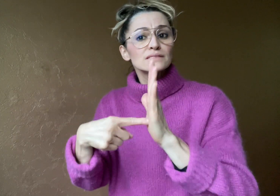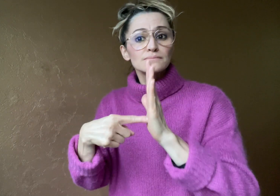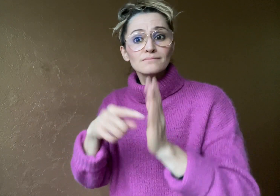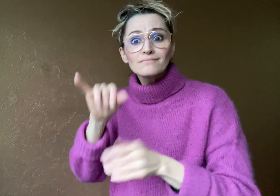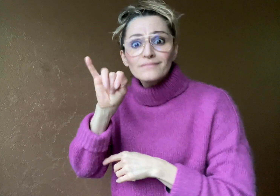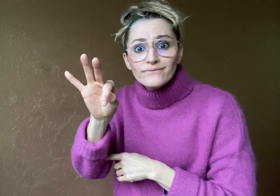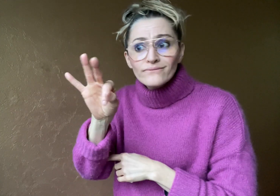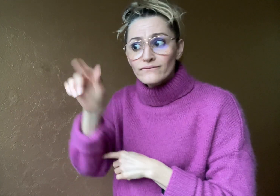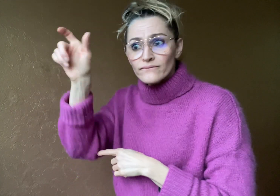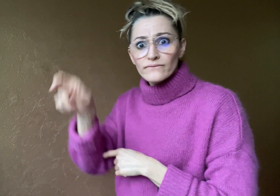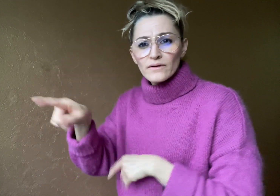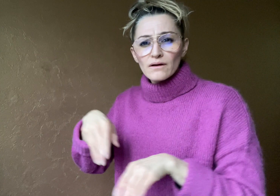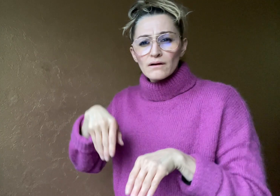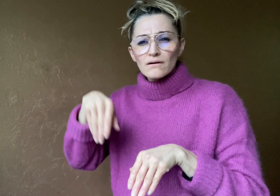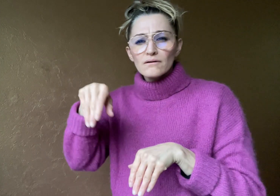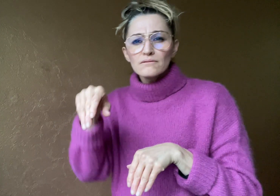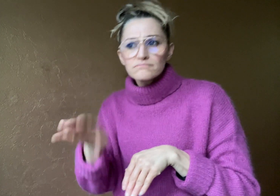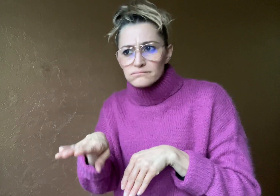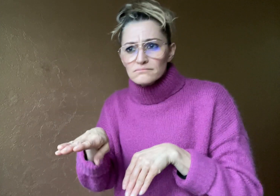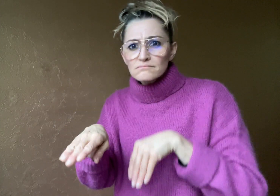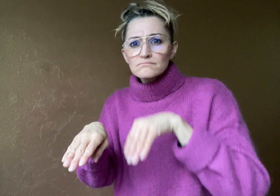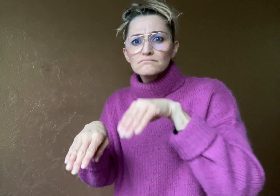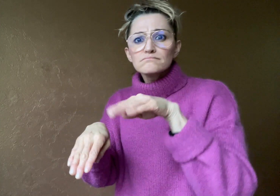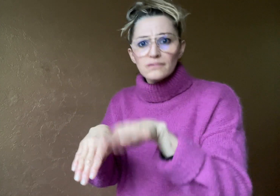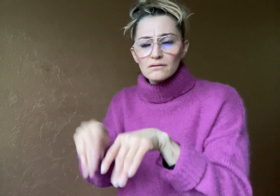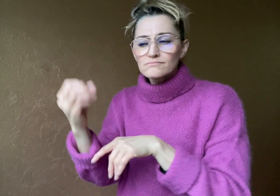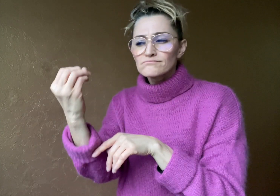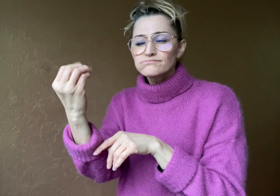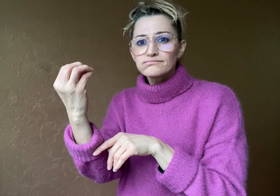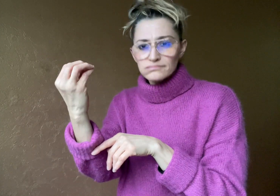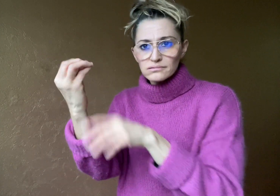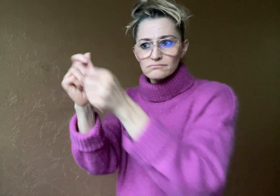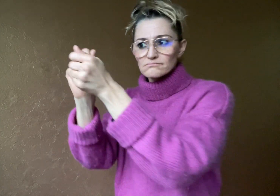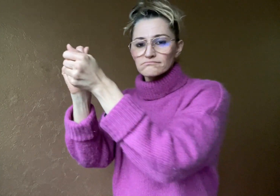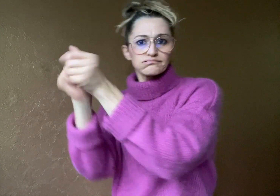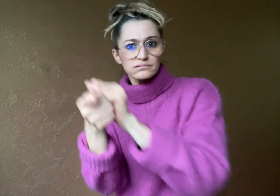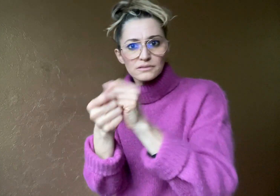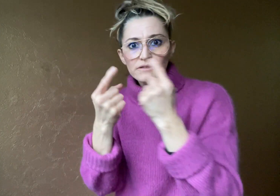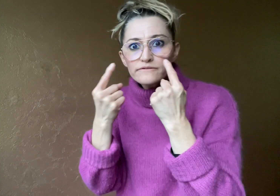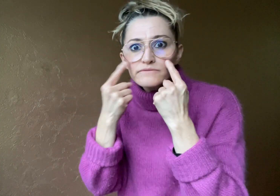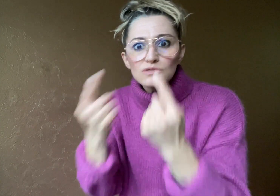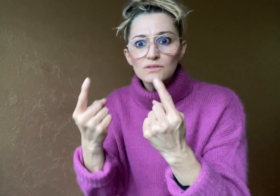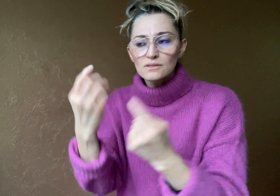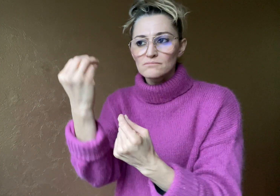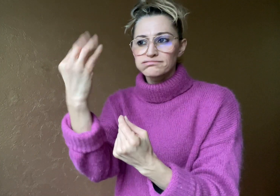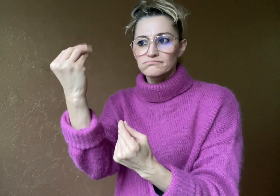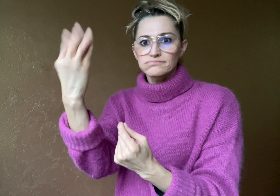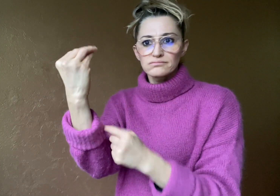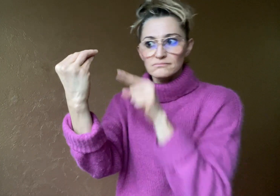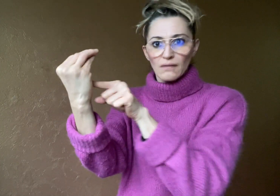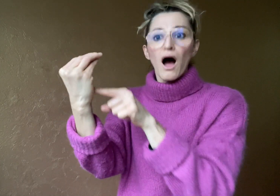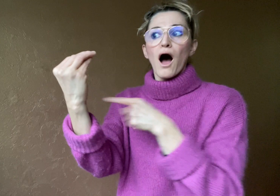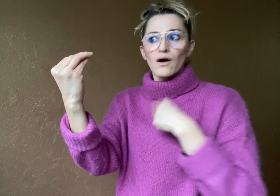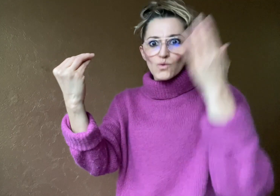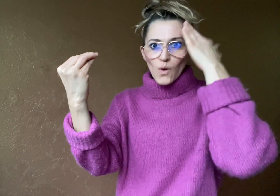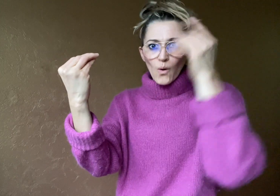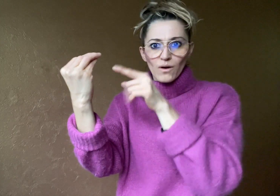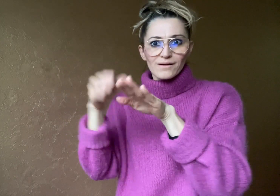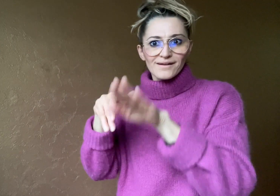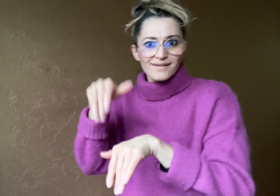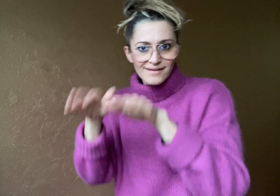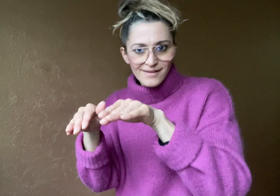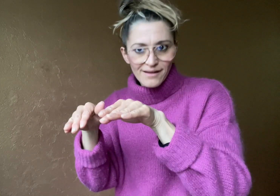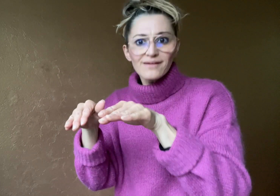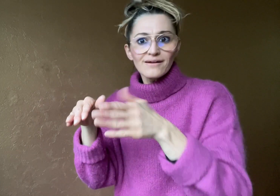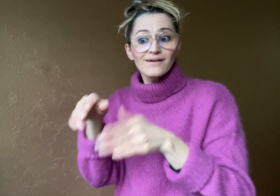in-game noises like footsteps into visually measurable light signals,